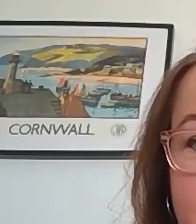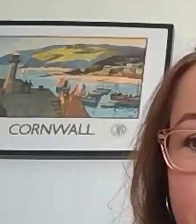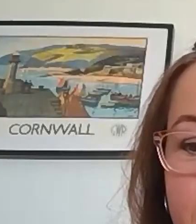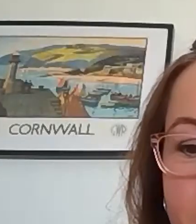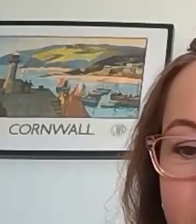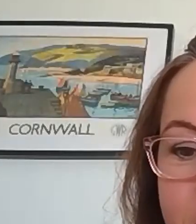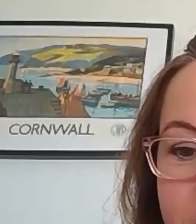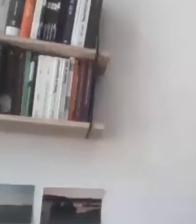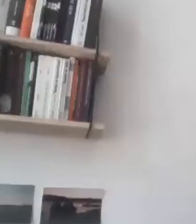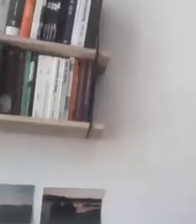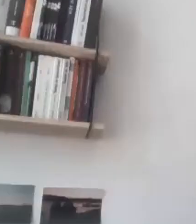Thank you, Hannah.